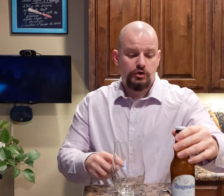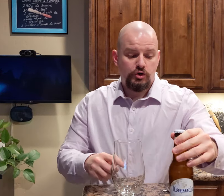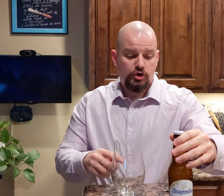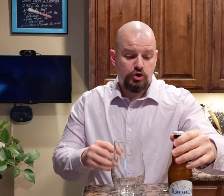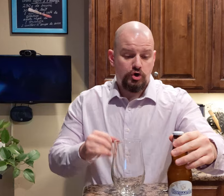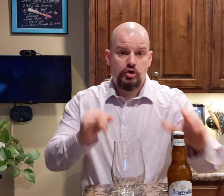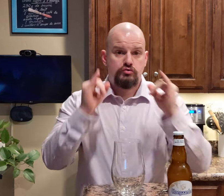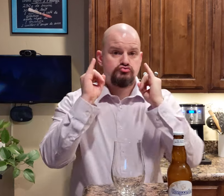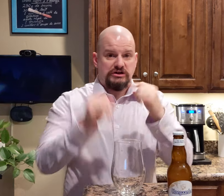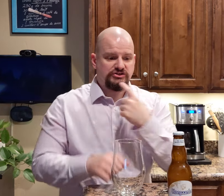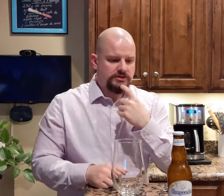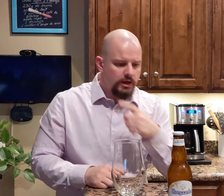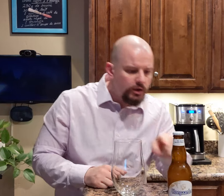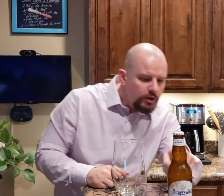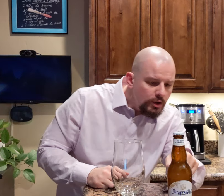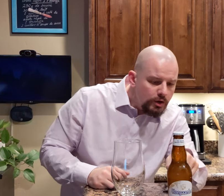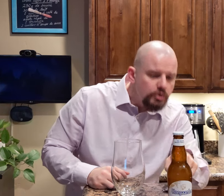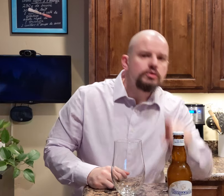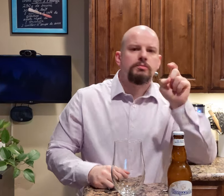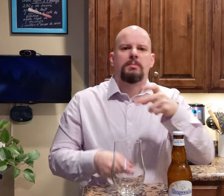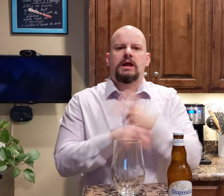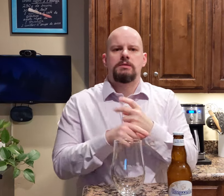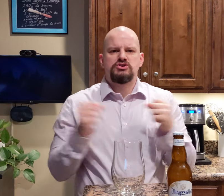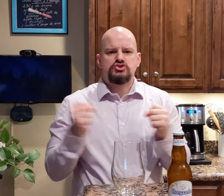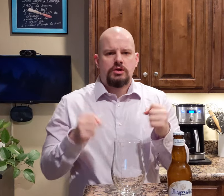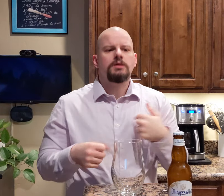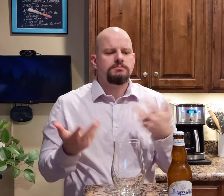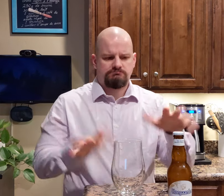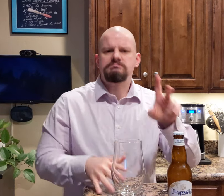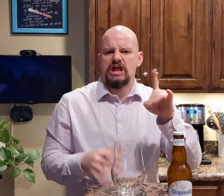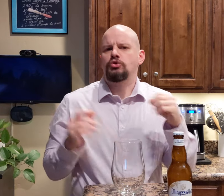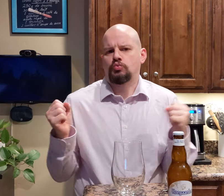the instruction says, "Keep it chilled" which I already did.